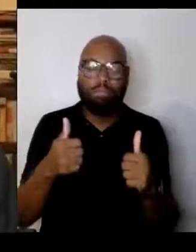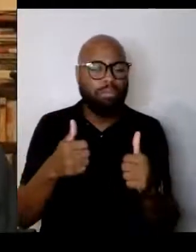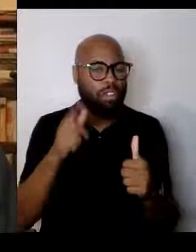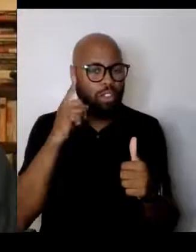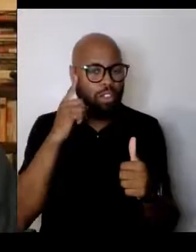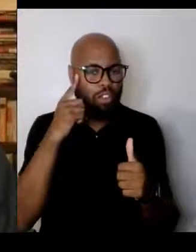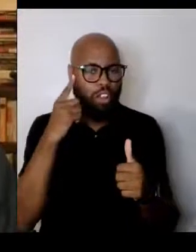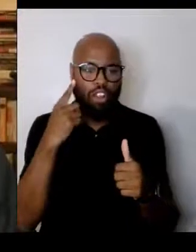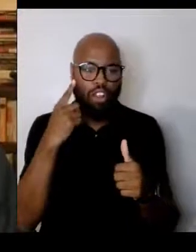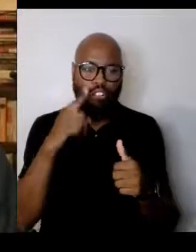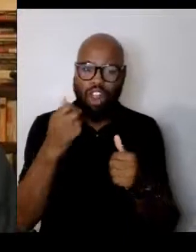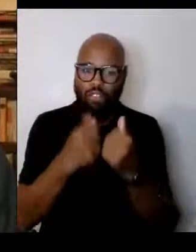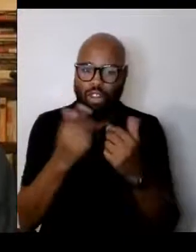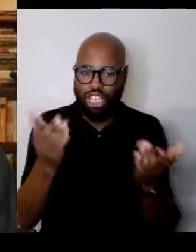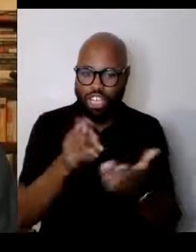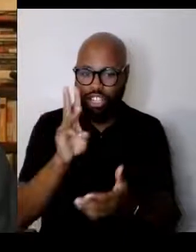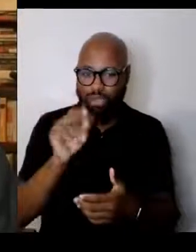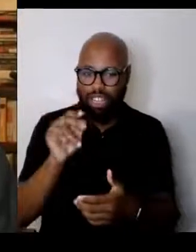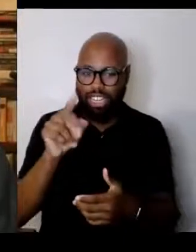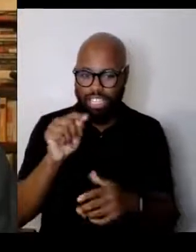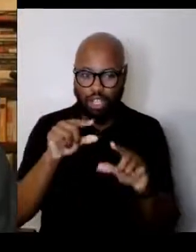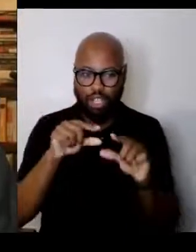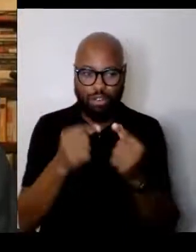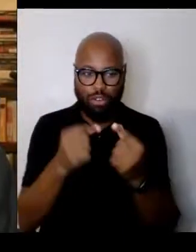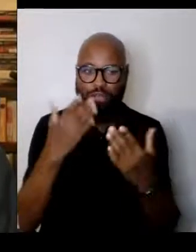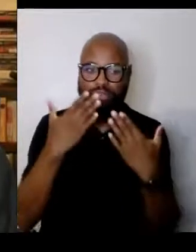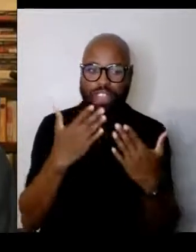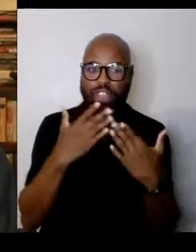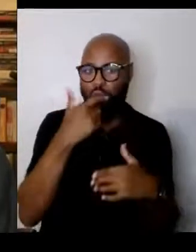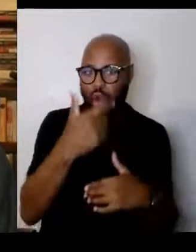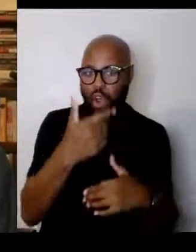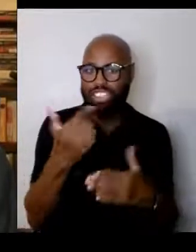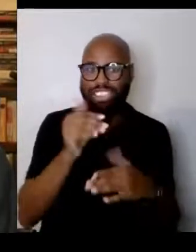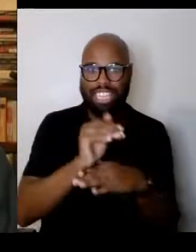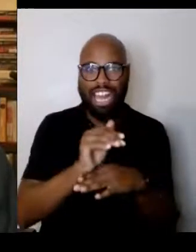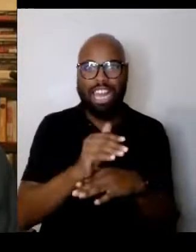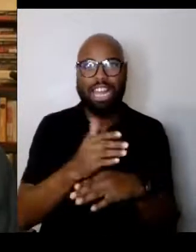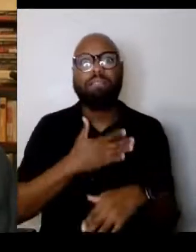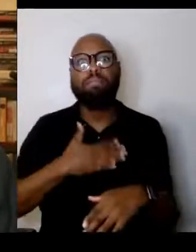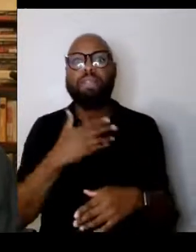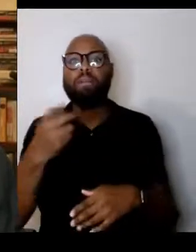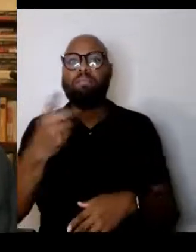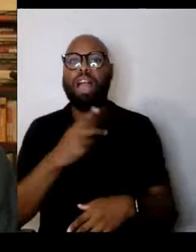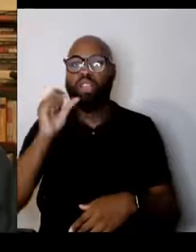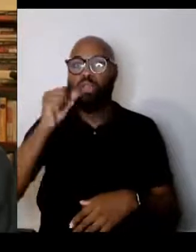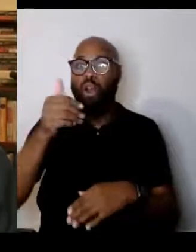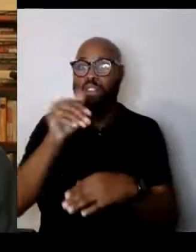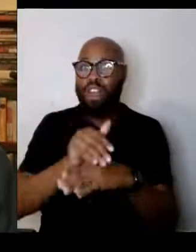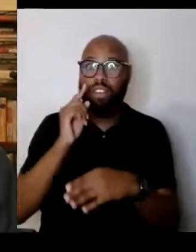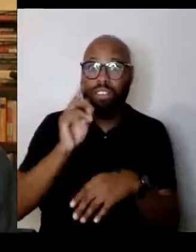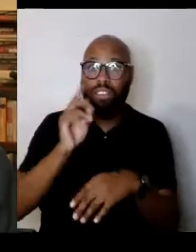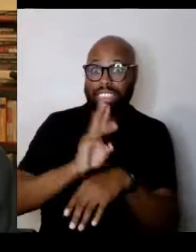thank you for watching tonight and please return tomorrow night, 6 p.m. Eastern for our closing night event,